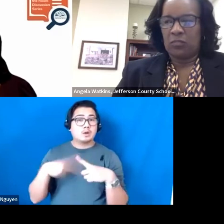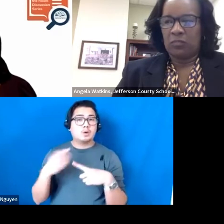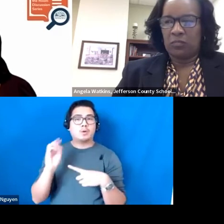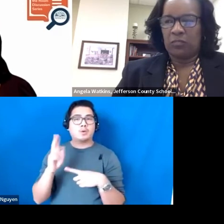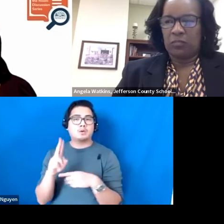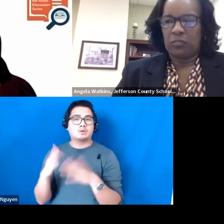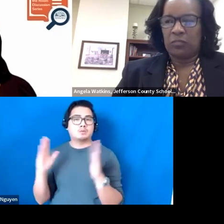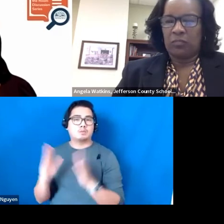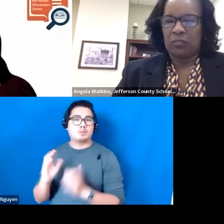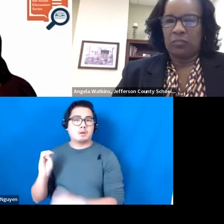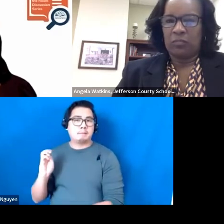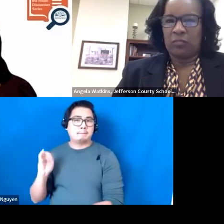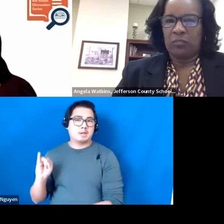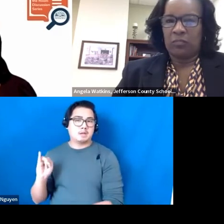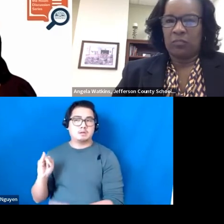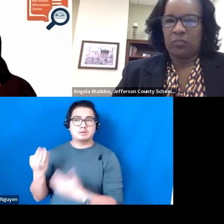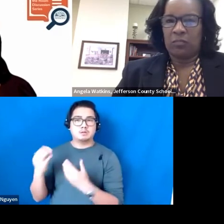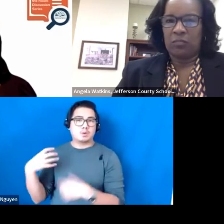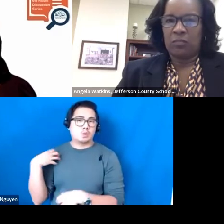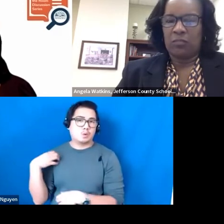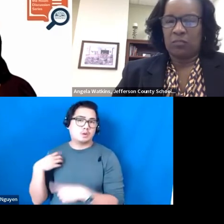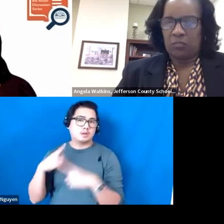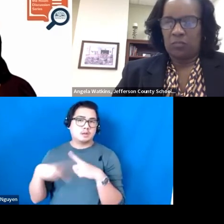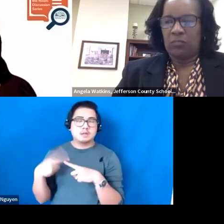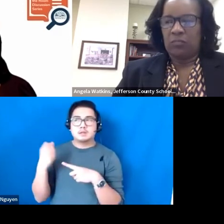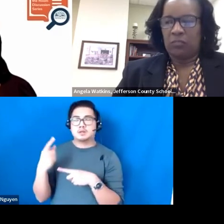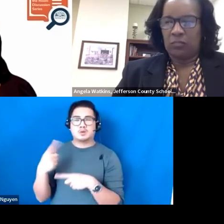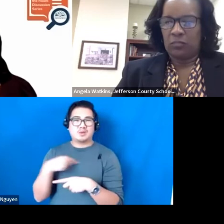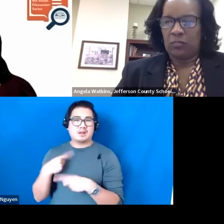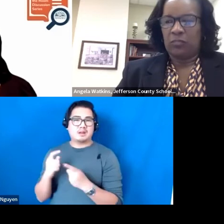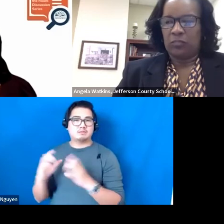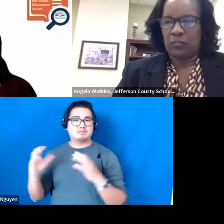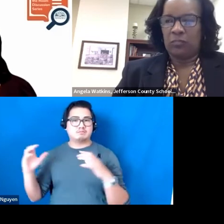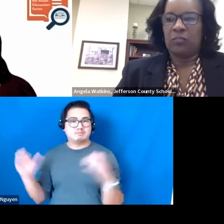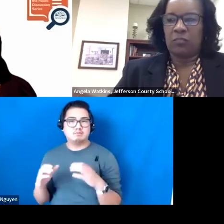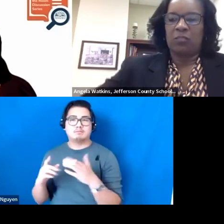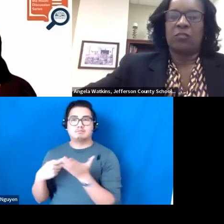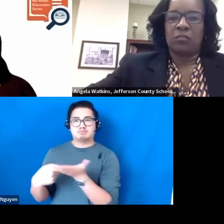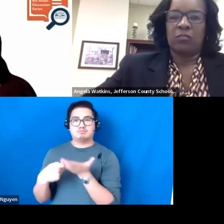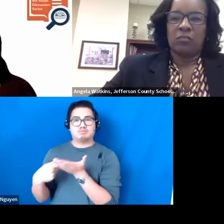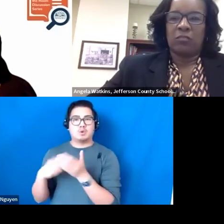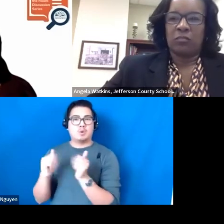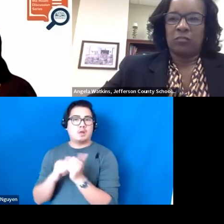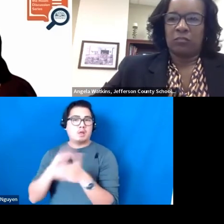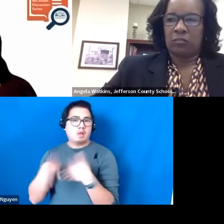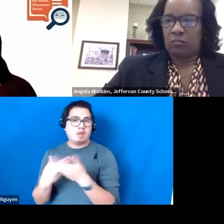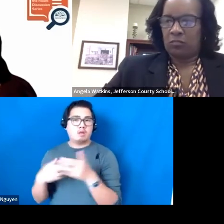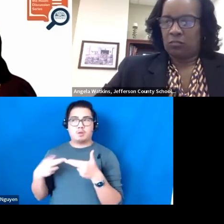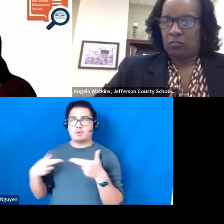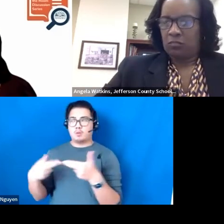We need to have those collaborative conversations in our state with all regional coaches to